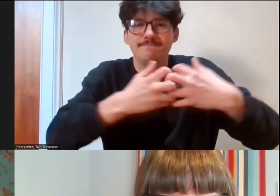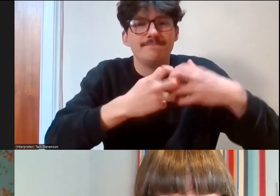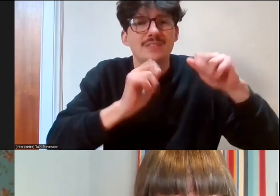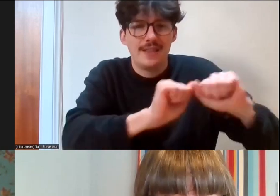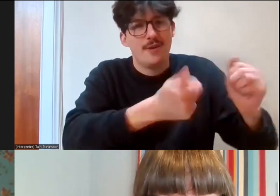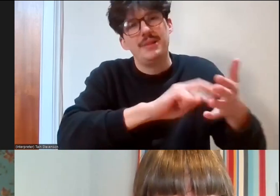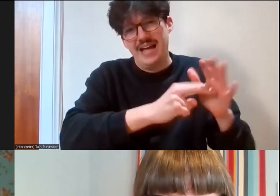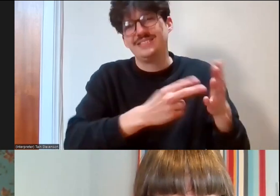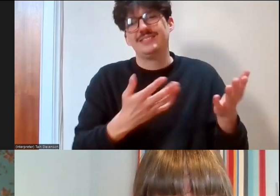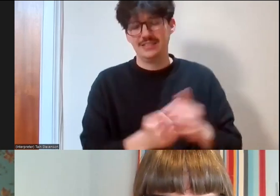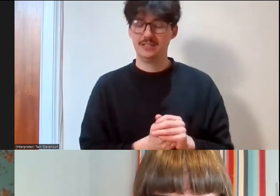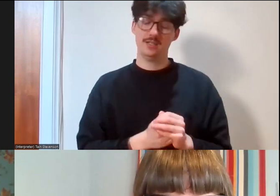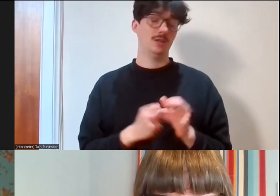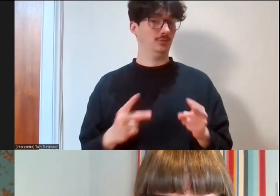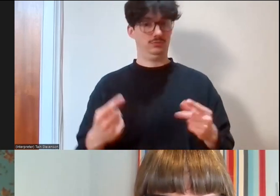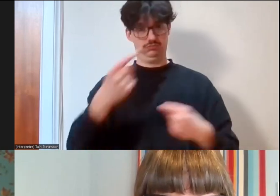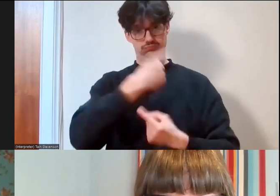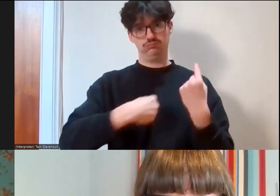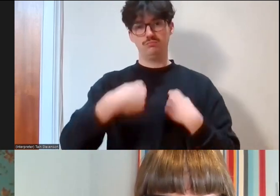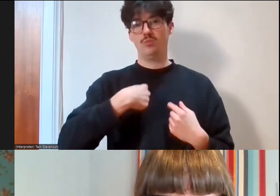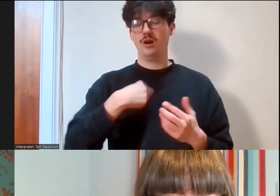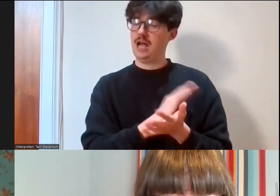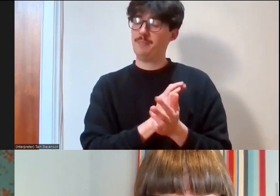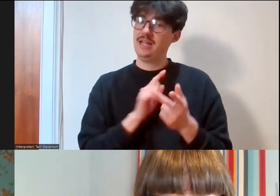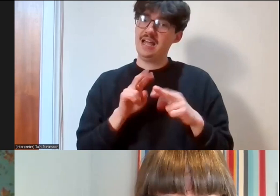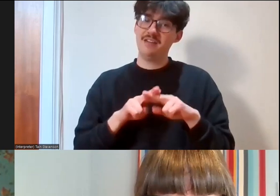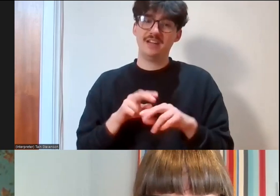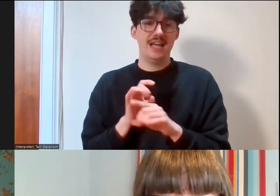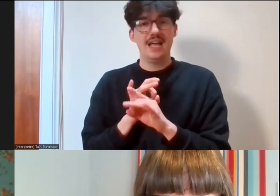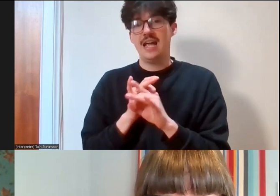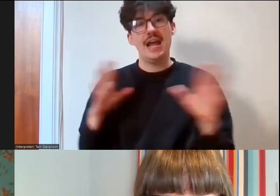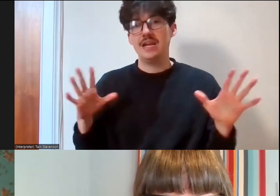anyone coming to us and, you know, sort of saying I don't think your campaign's covering this,